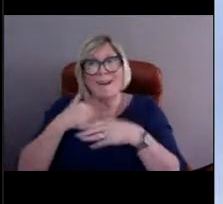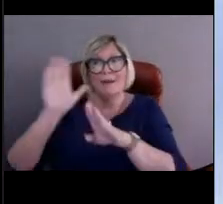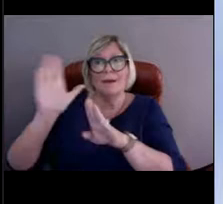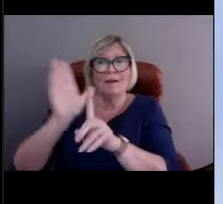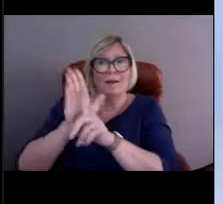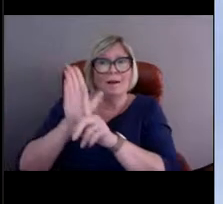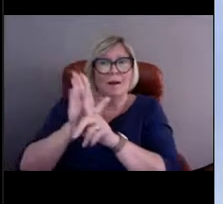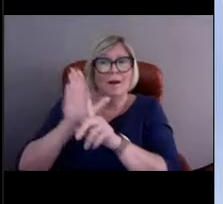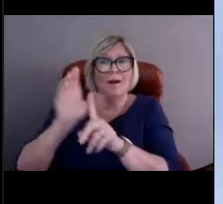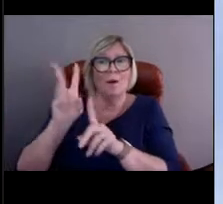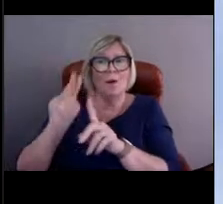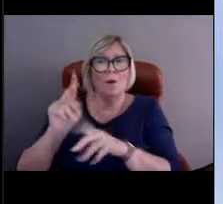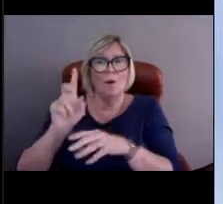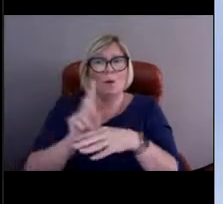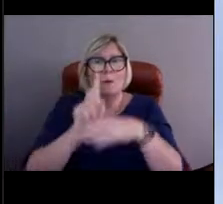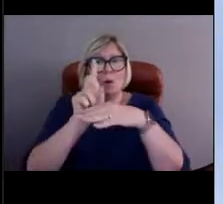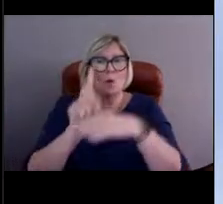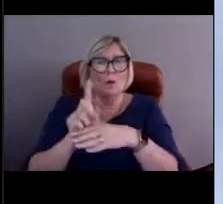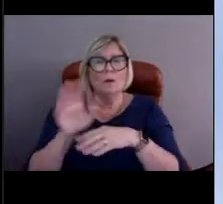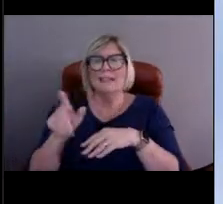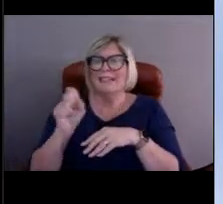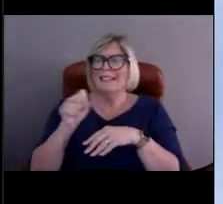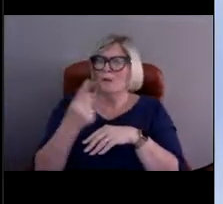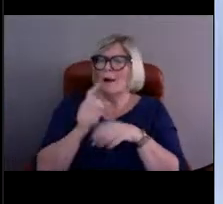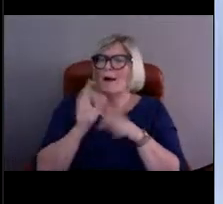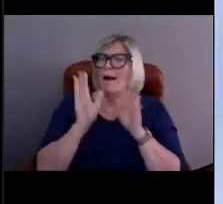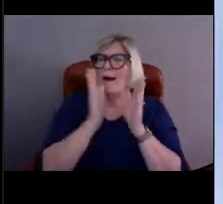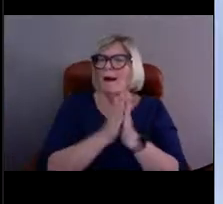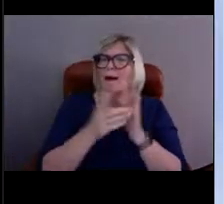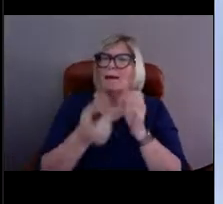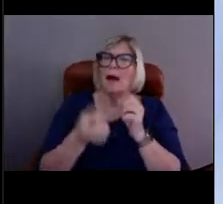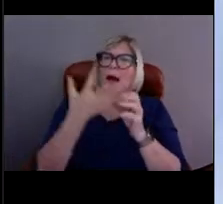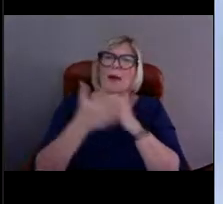[Nicole] Yeah, someone asked about how many countries participate in the deployment of buoys,